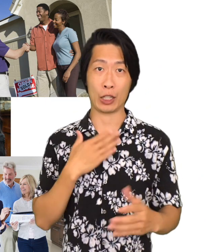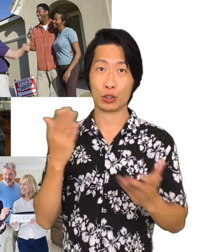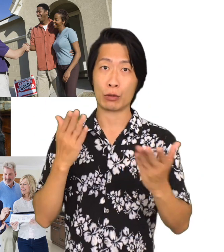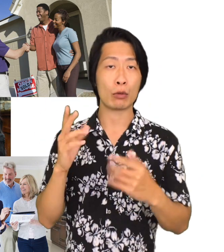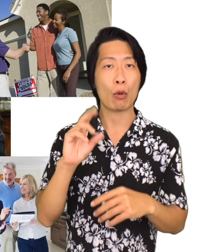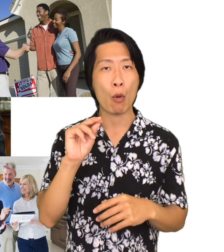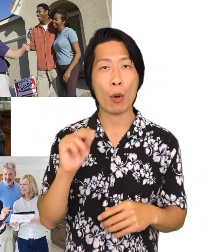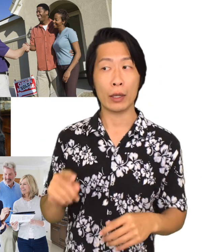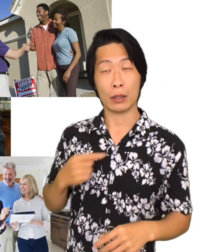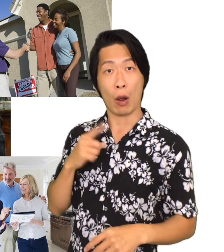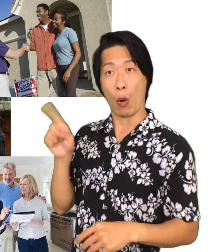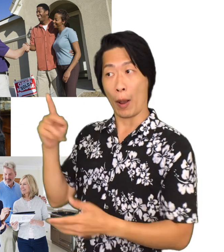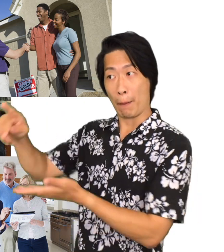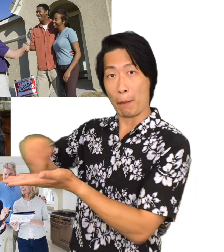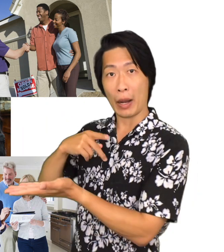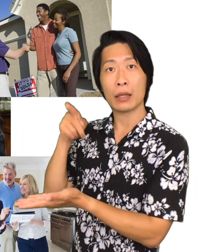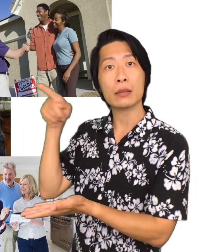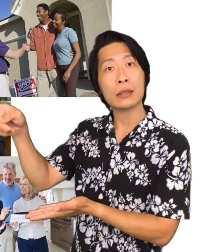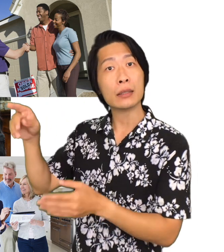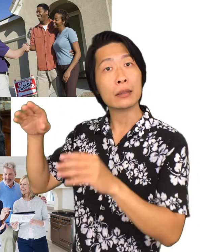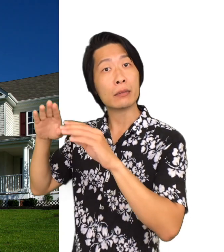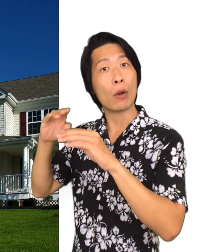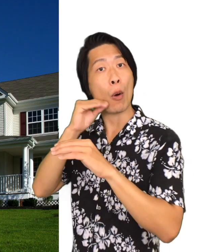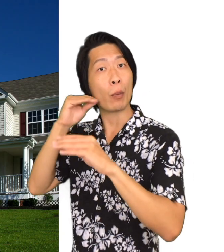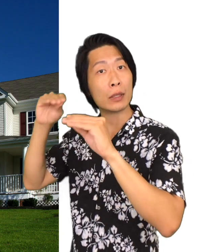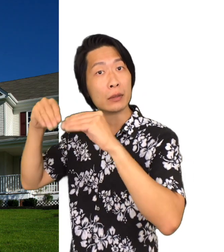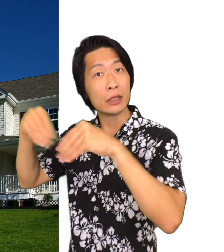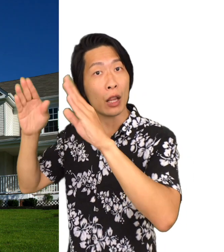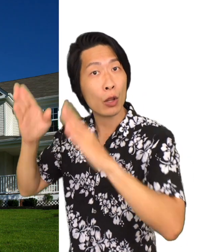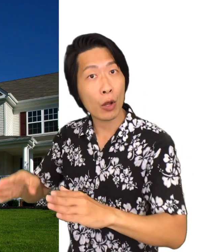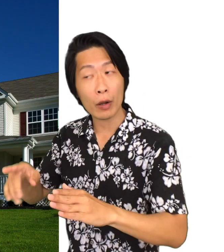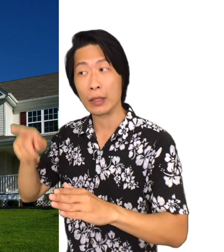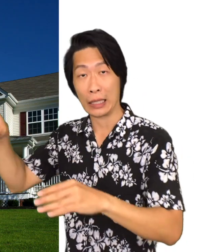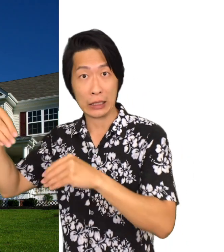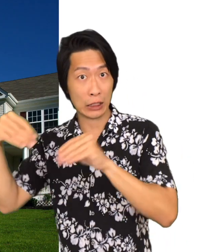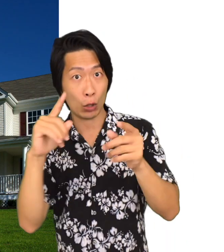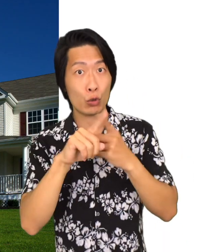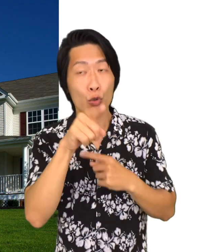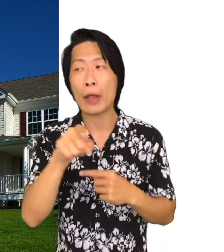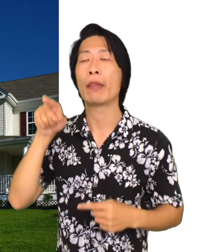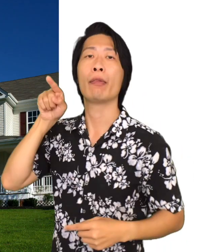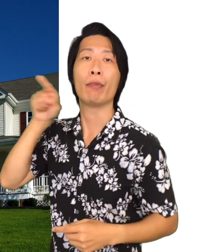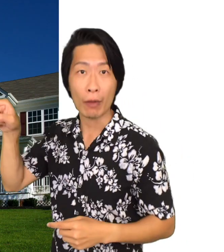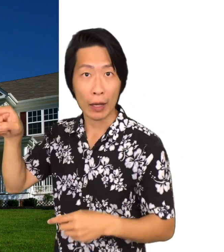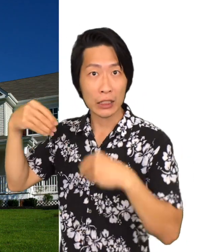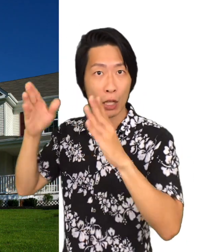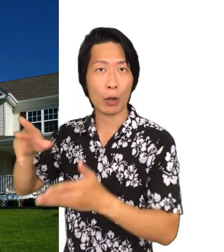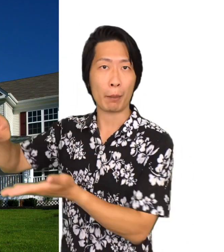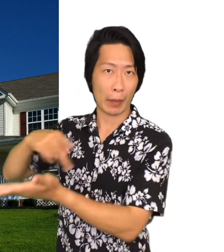Also, I do not charge you for my services I only get paid when the seller sells